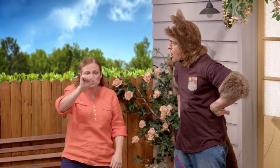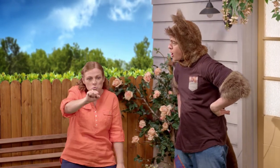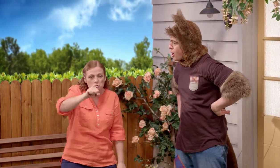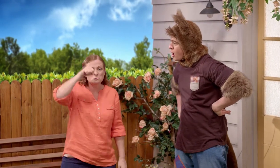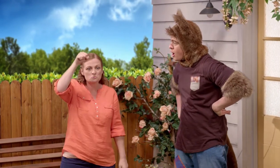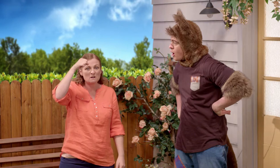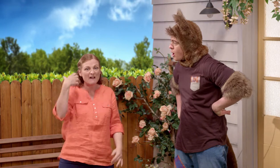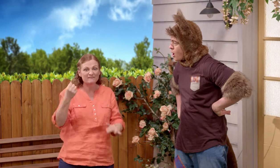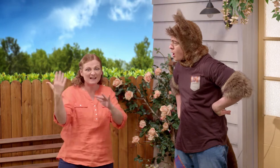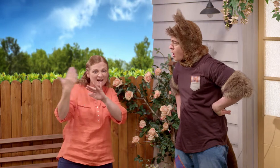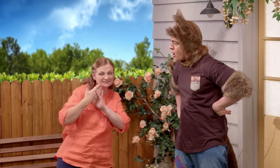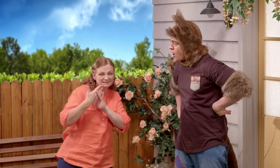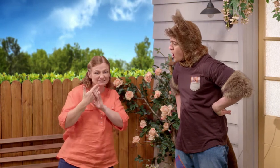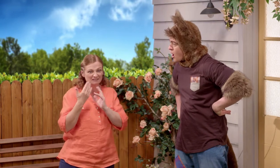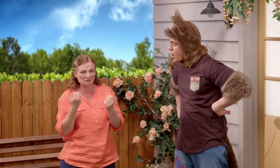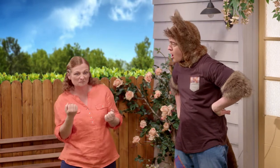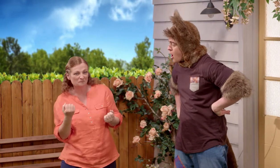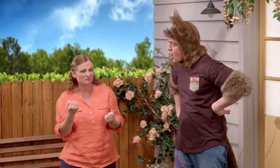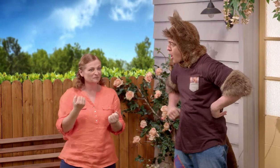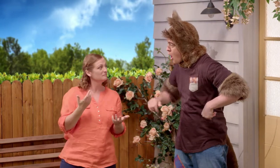I want to see if there are any letters in there.